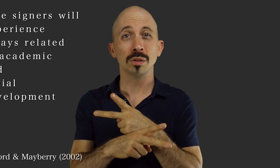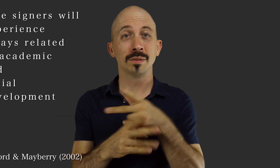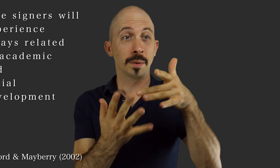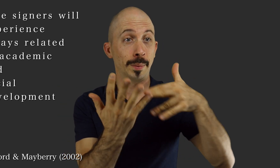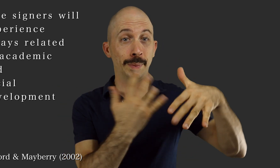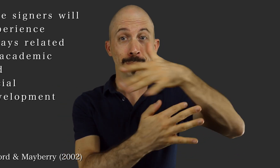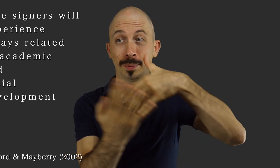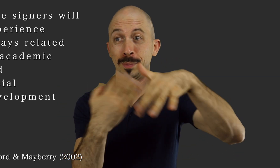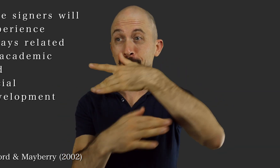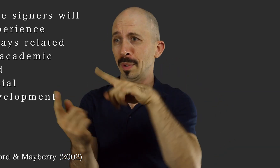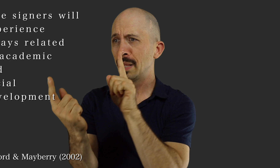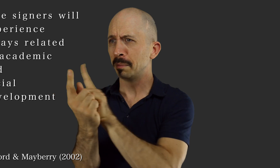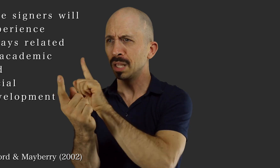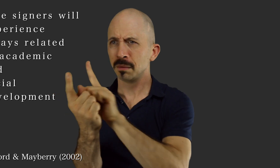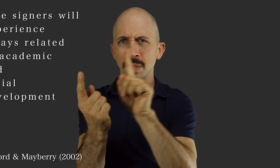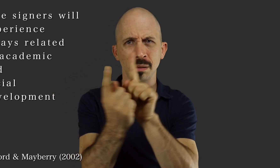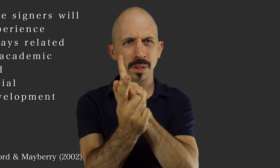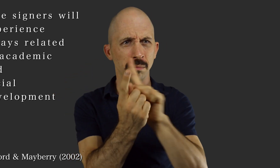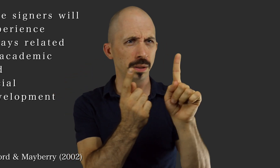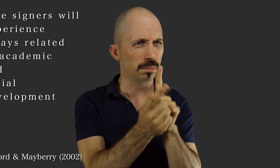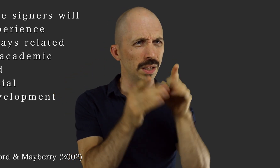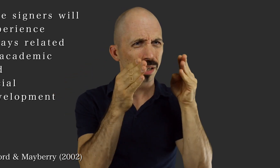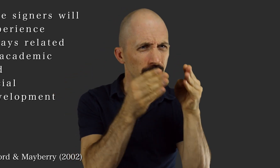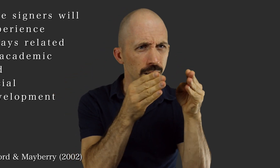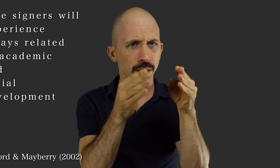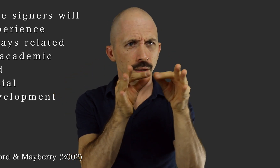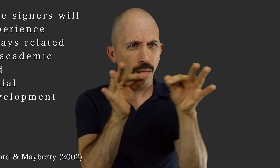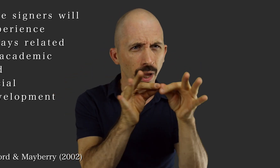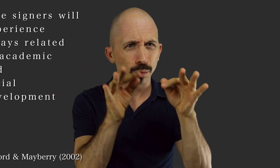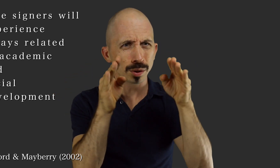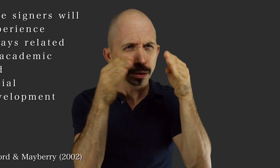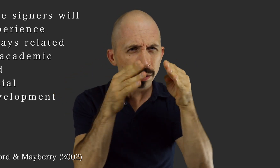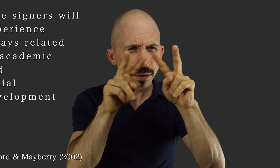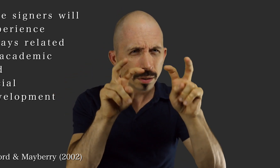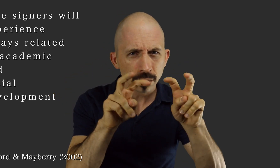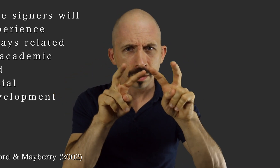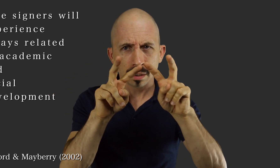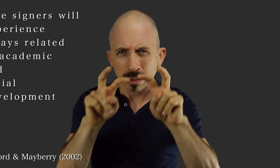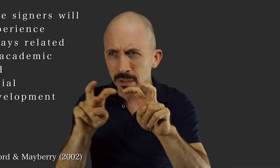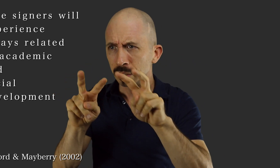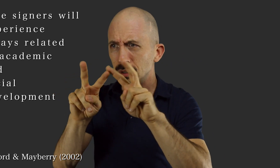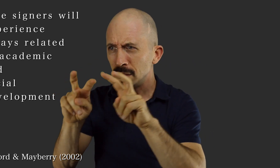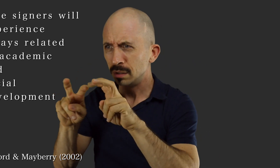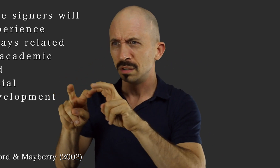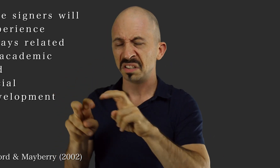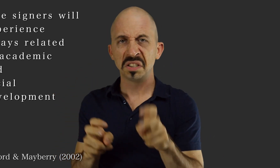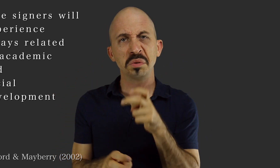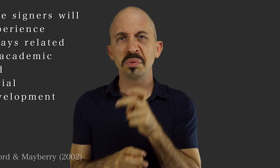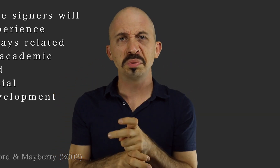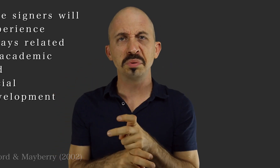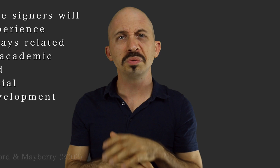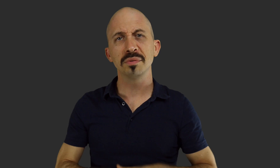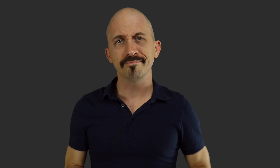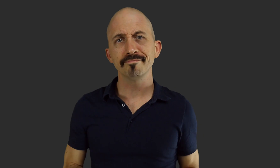Worse, social interactions that require focus and analysis of the language make the overall process difficult.